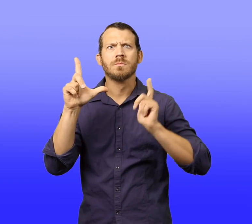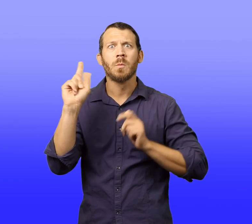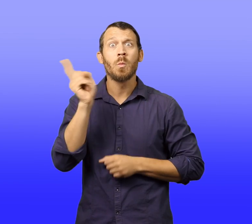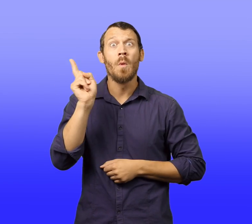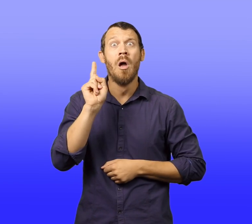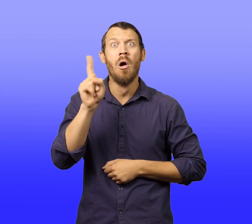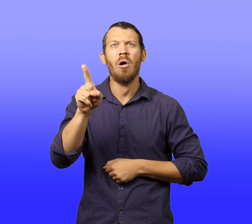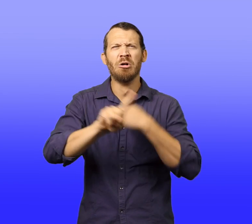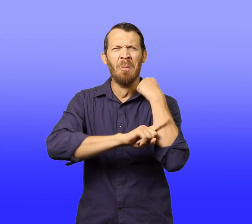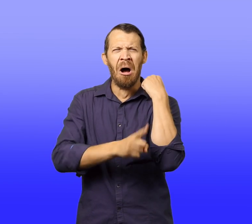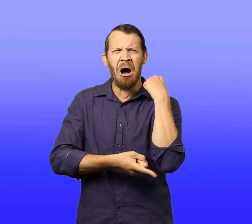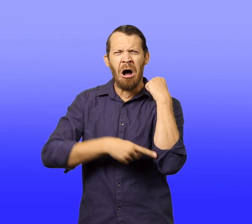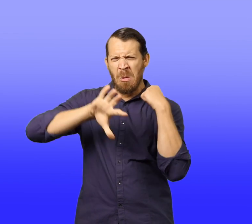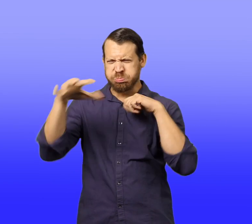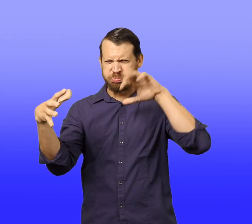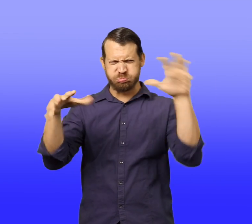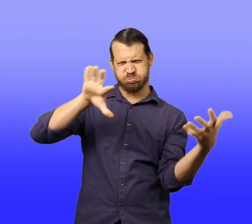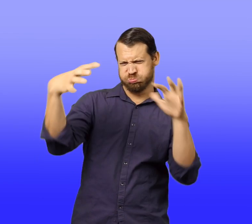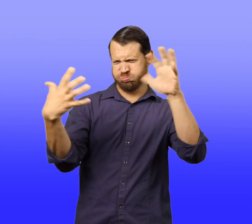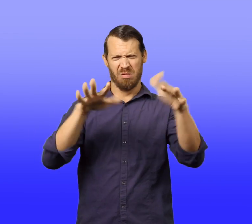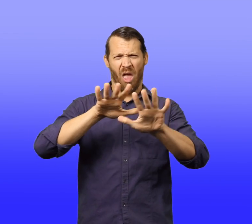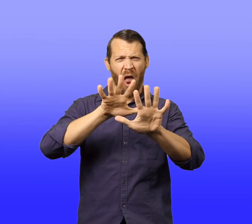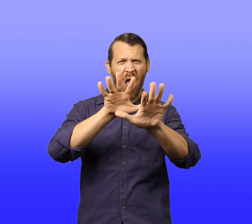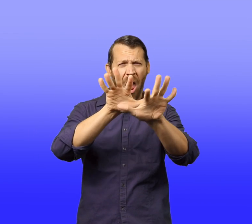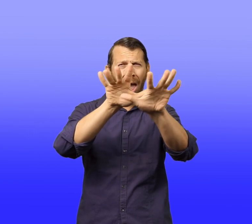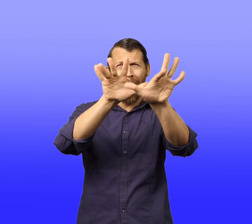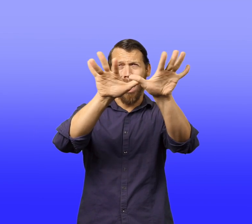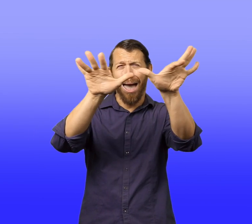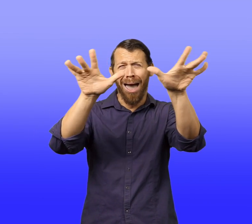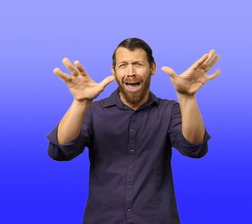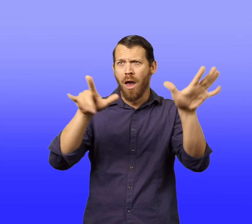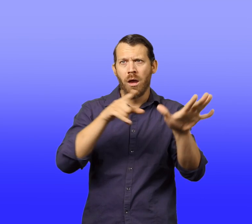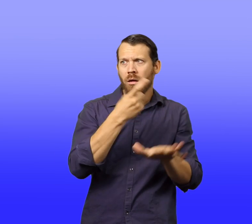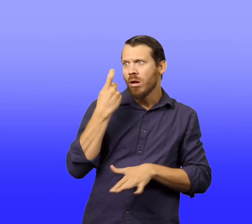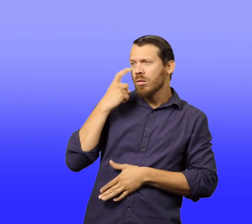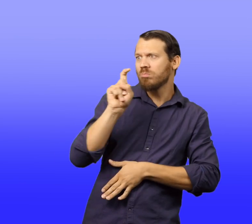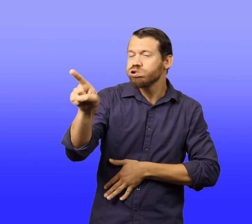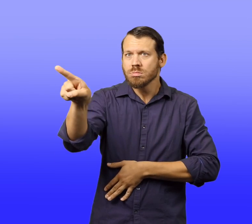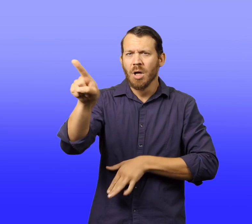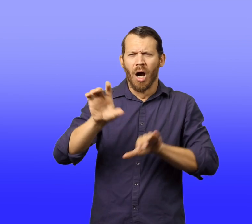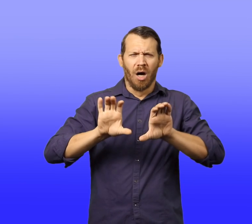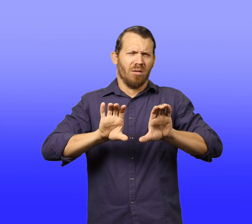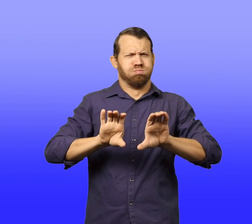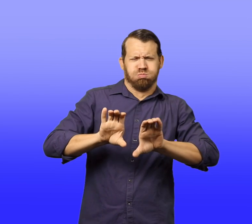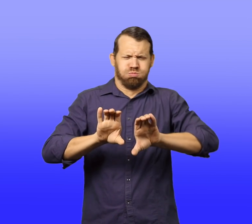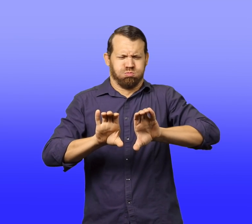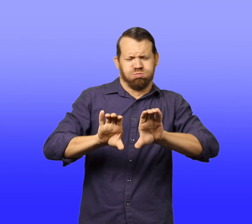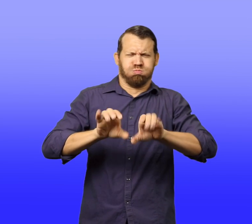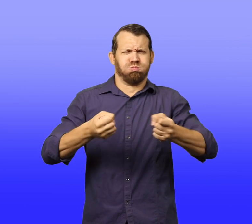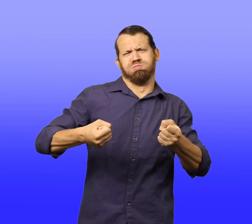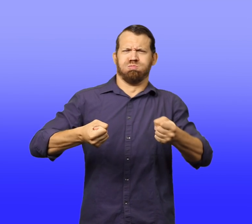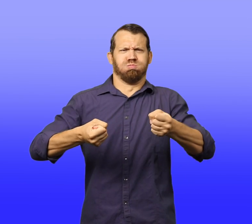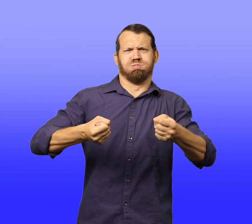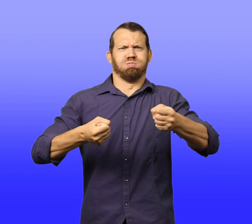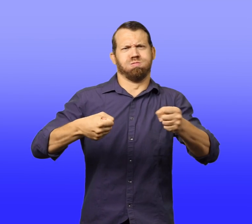A bulldozer was pushing a heap of bulging trash bags towards him. "Stop," he yelled.